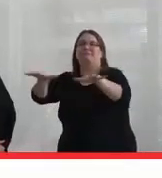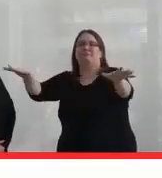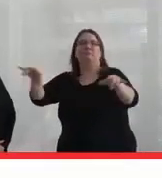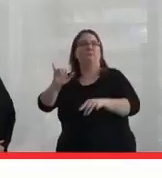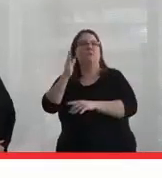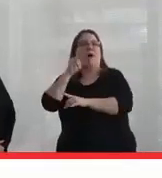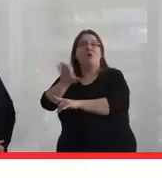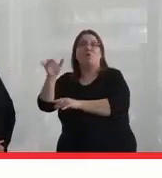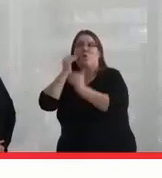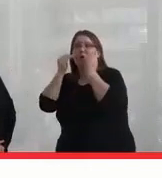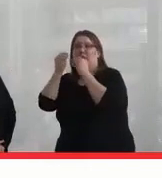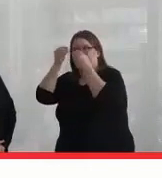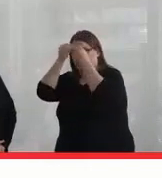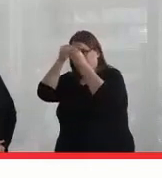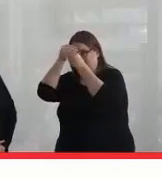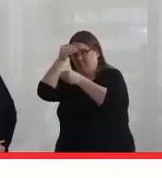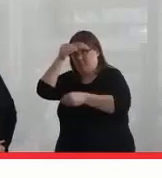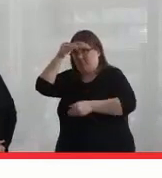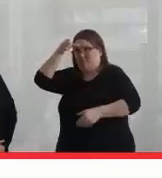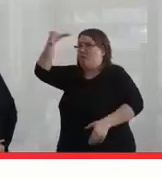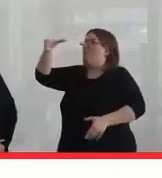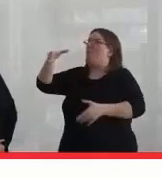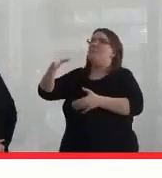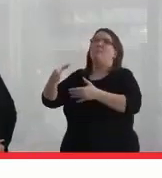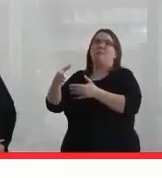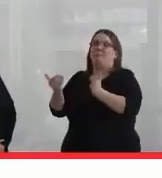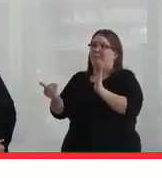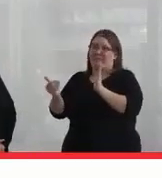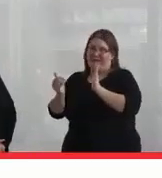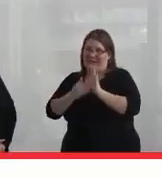educated because, again, it can't just come from us.